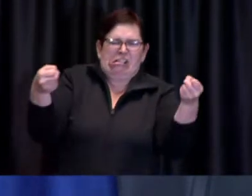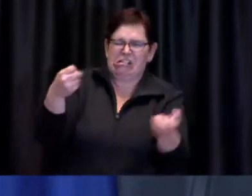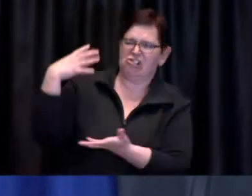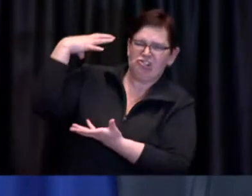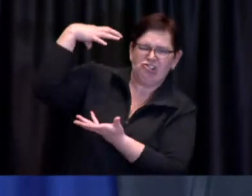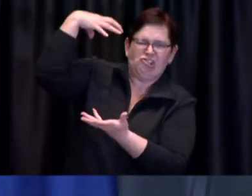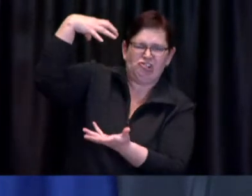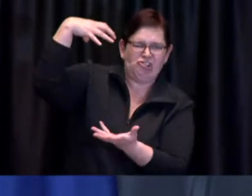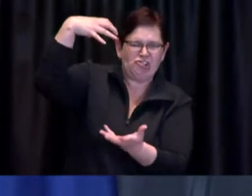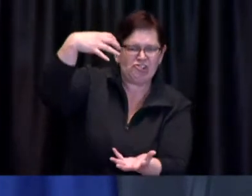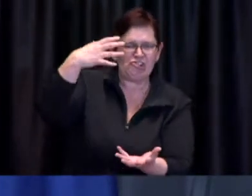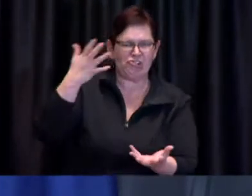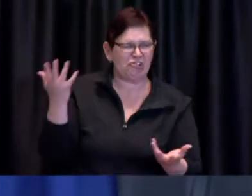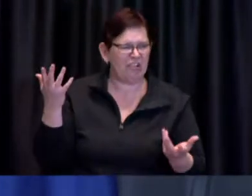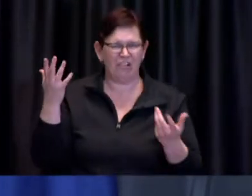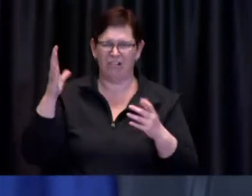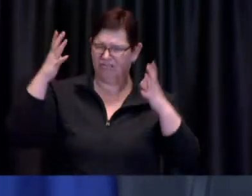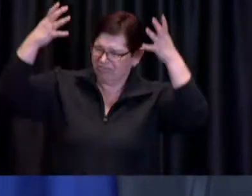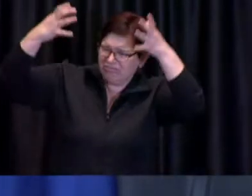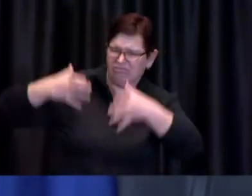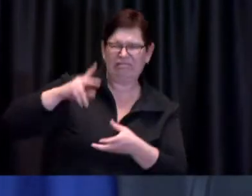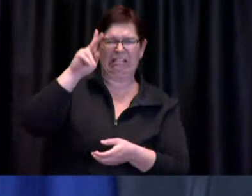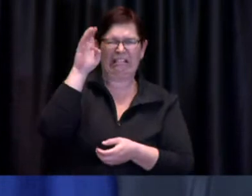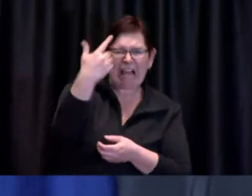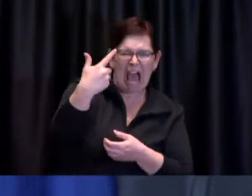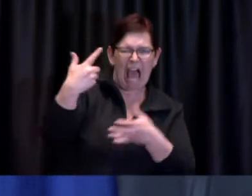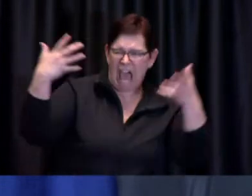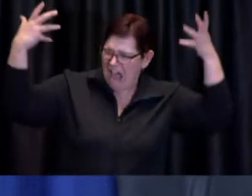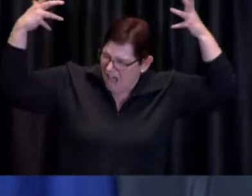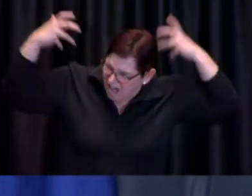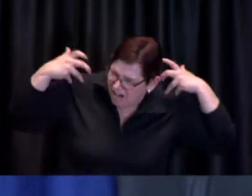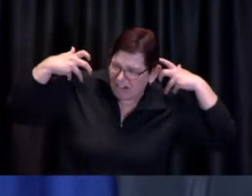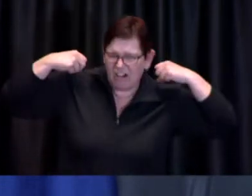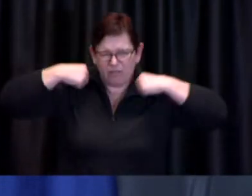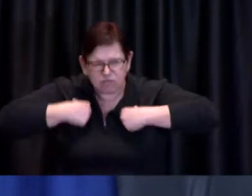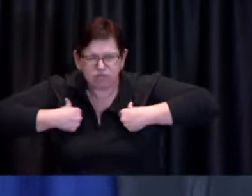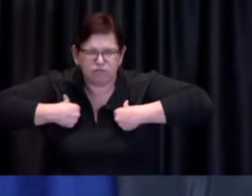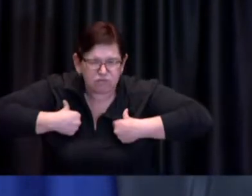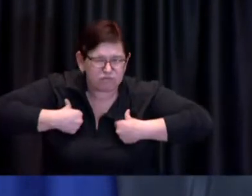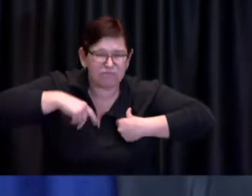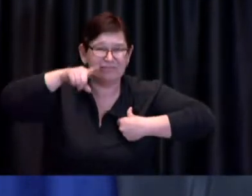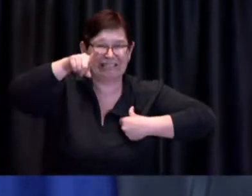piled up people carry into the parks and I think you know that is something that dealing with that